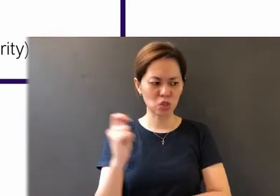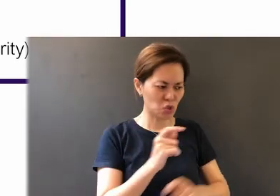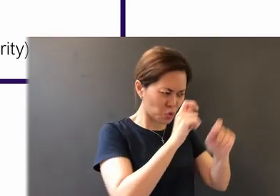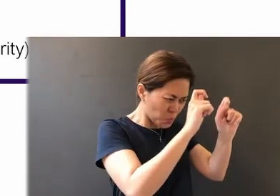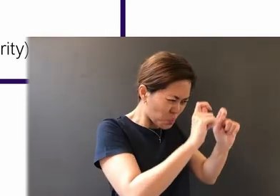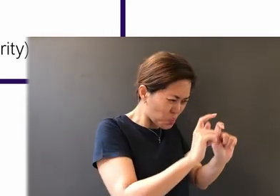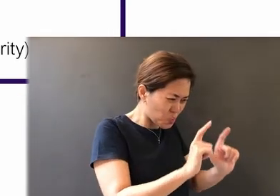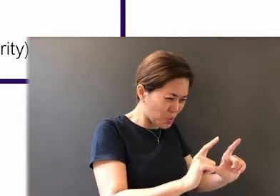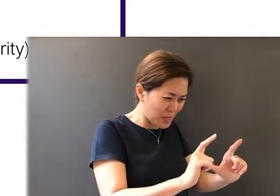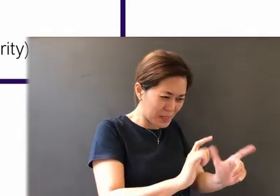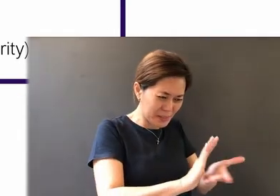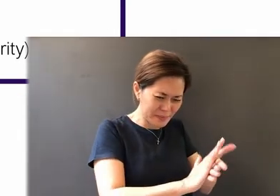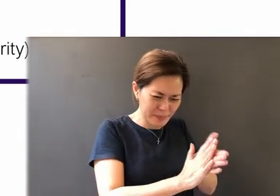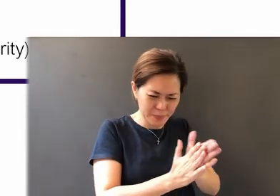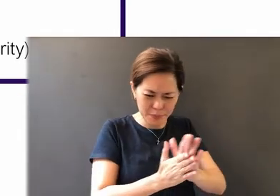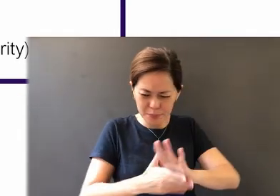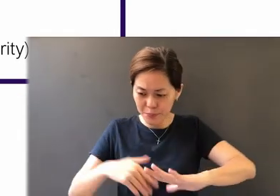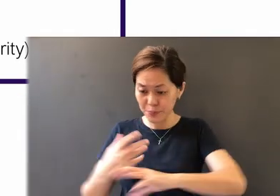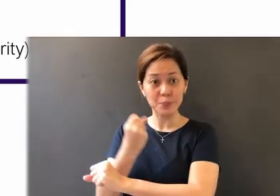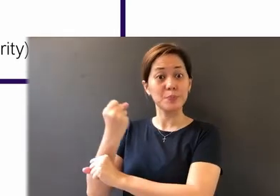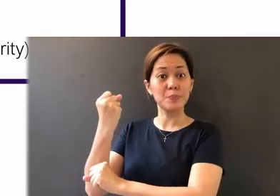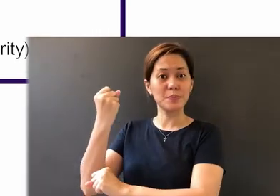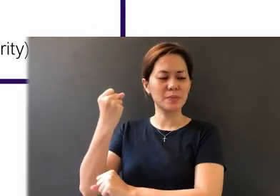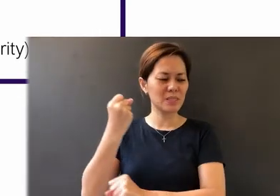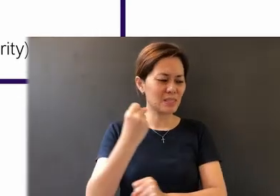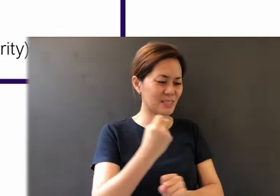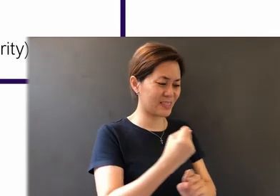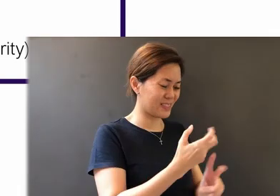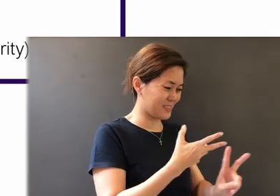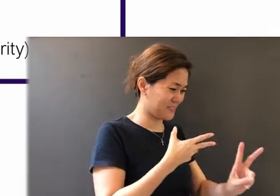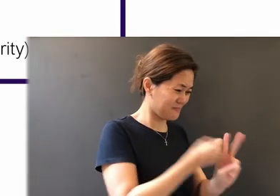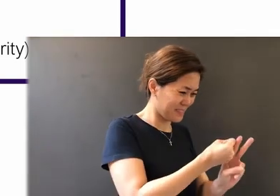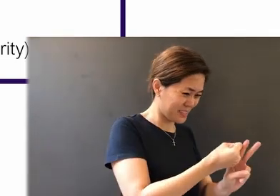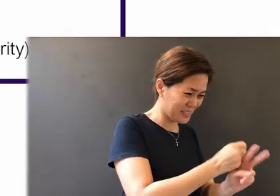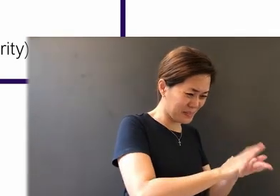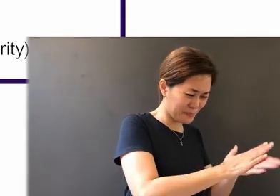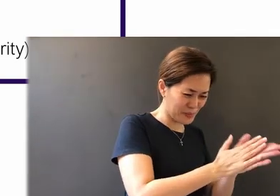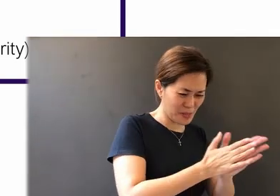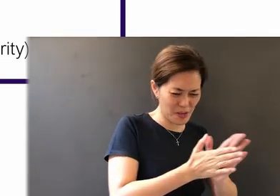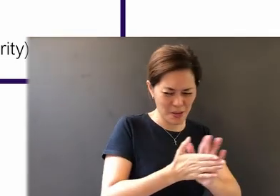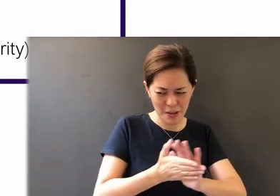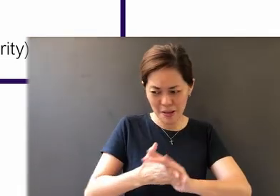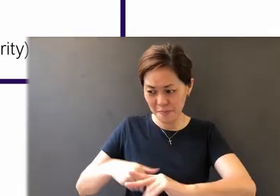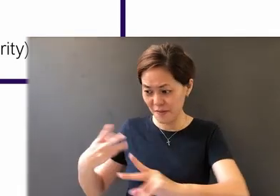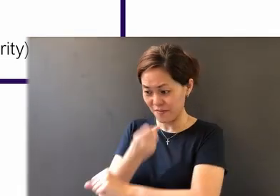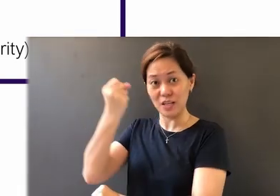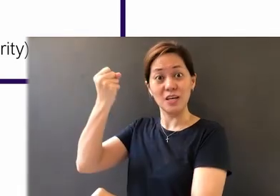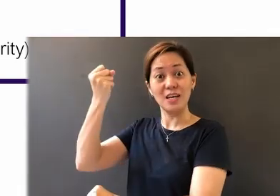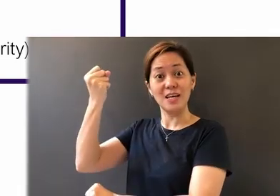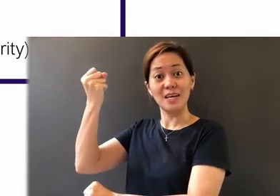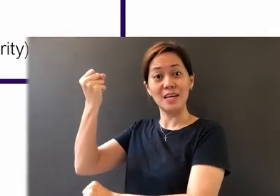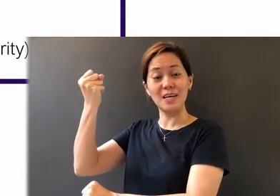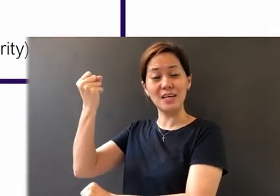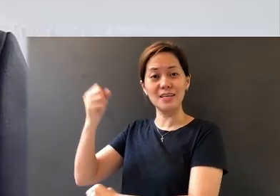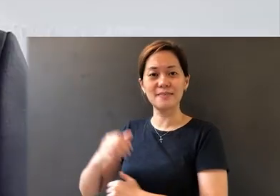into a triumph, a victim into a victory.